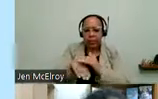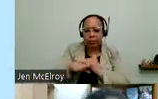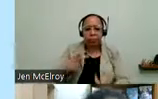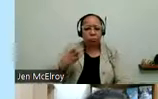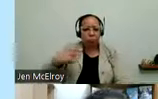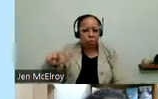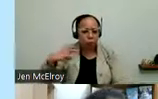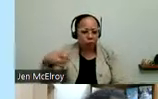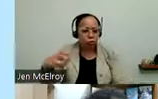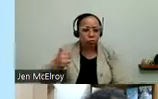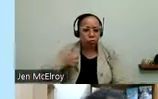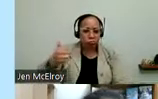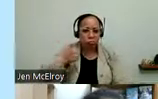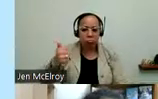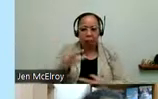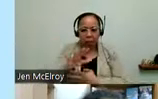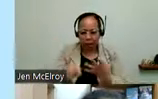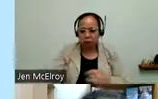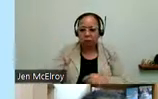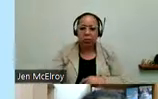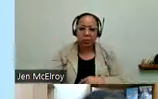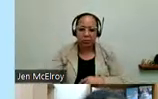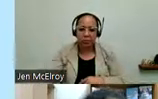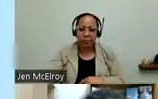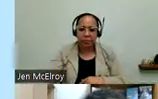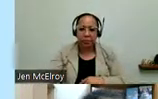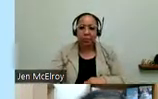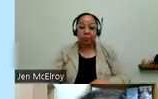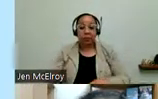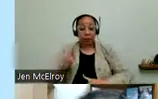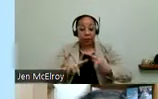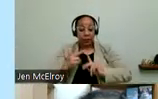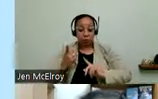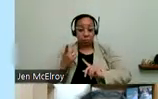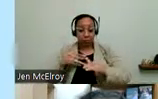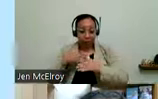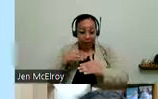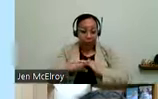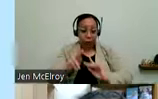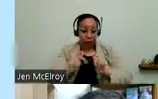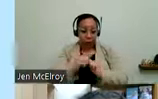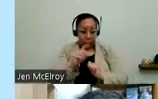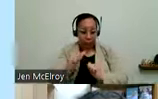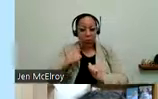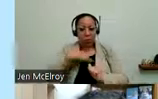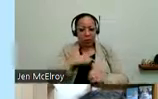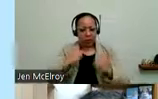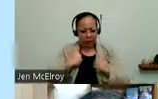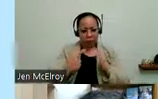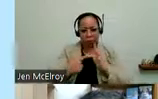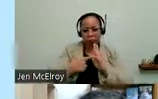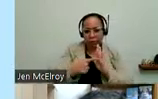action. Pedestrian access. The safety for people with disabilities. So we